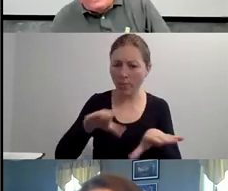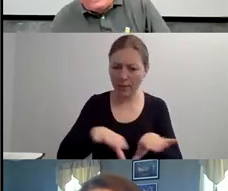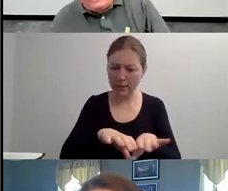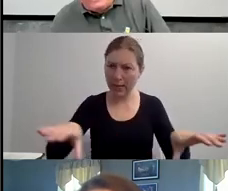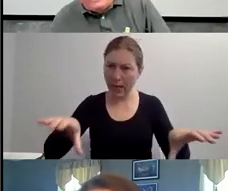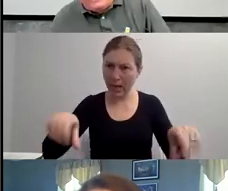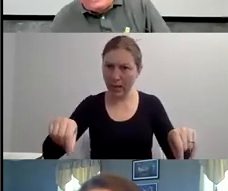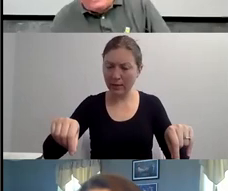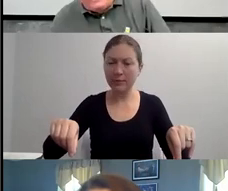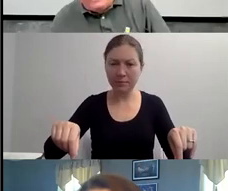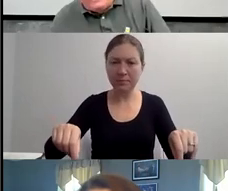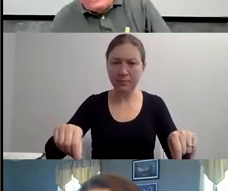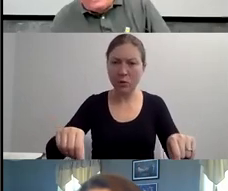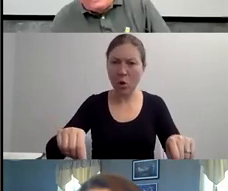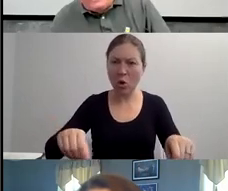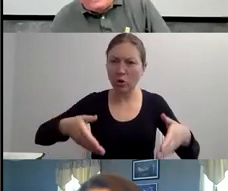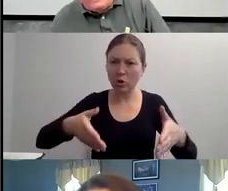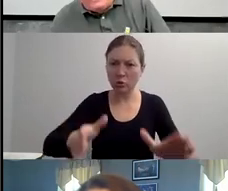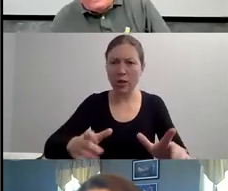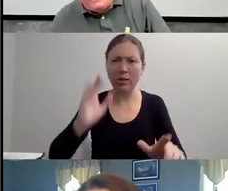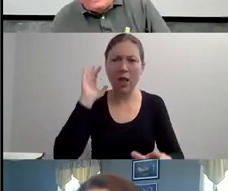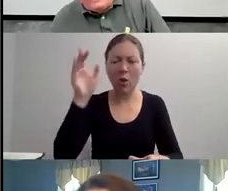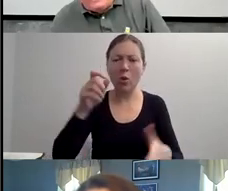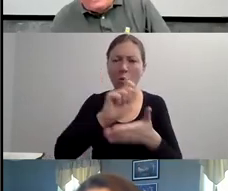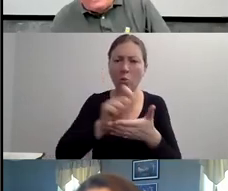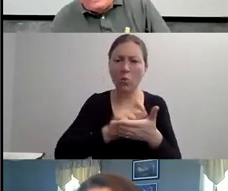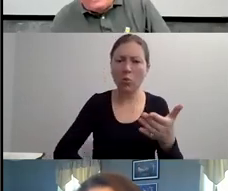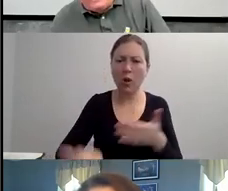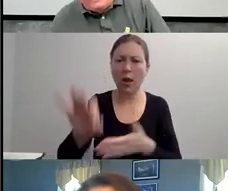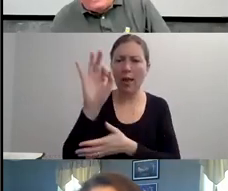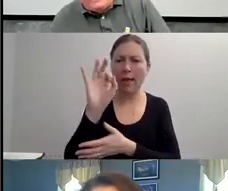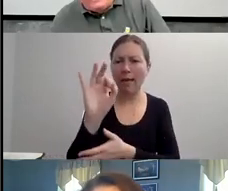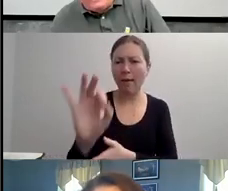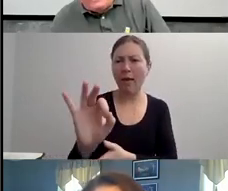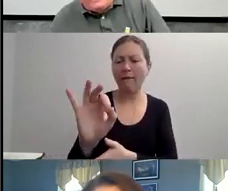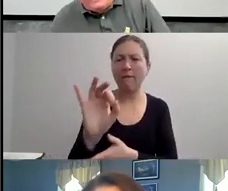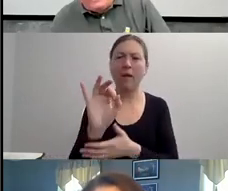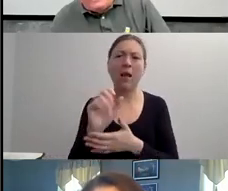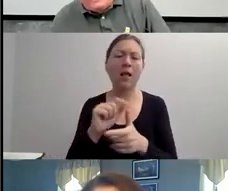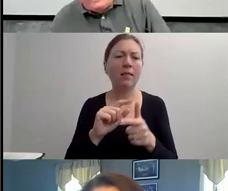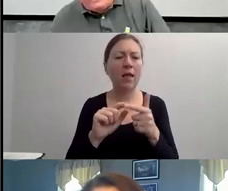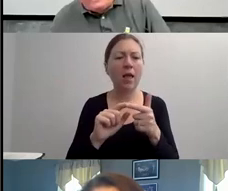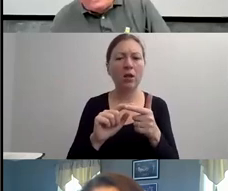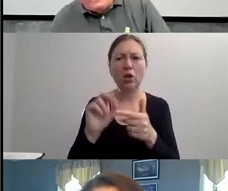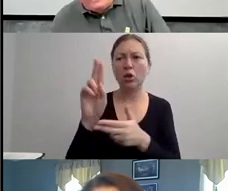WELL, HOW ARE YOU GOING TO RATIONALIZE, HOW ARE YOU GOING TO EXPLAIN WHY SOMEONE IS BORN DEAF.